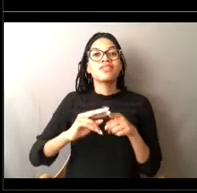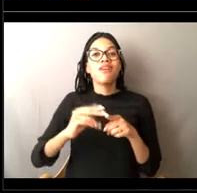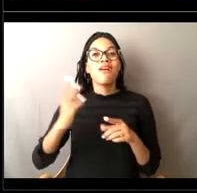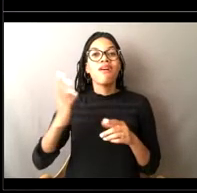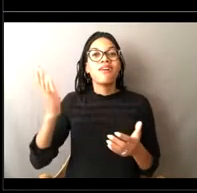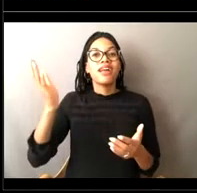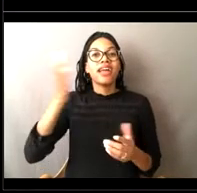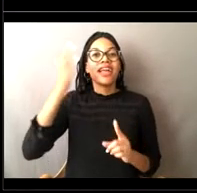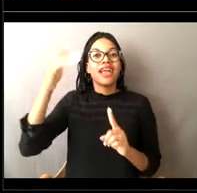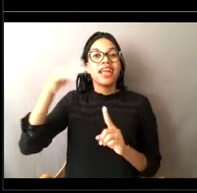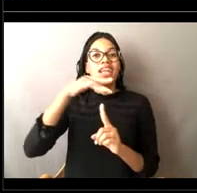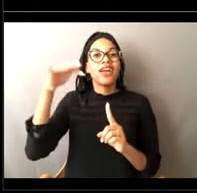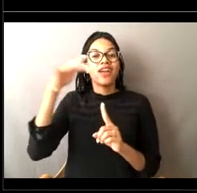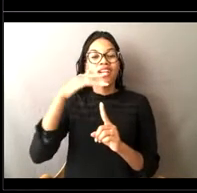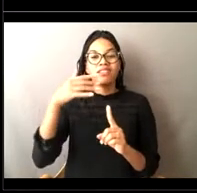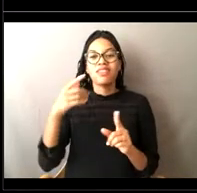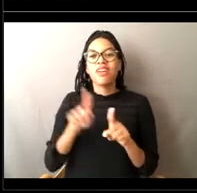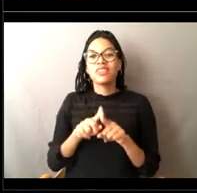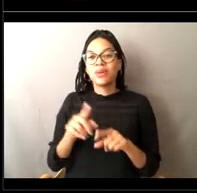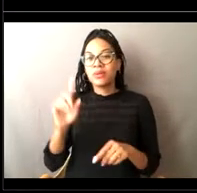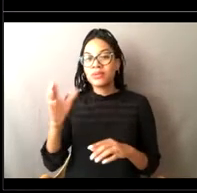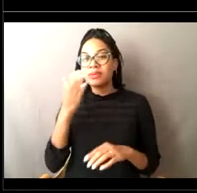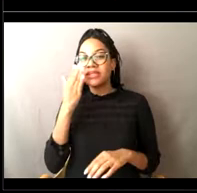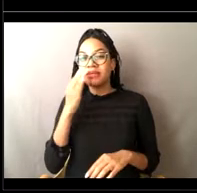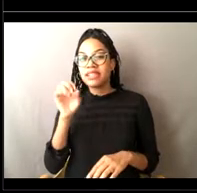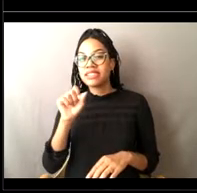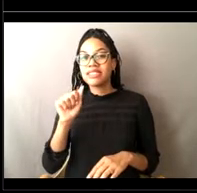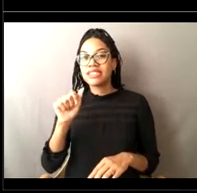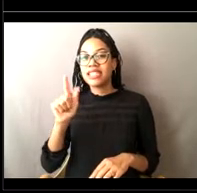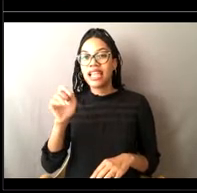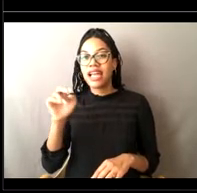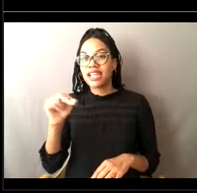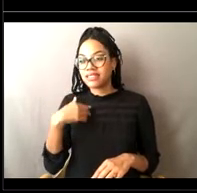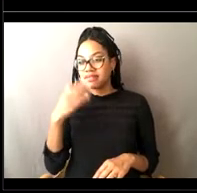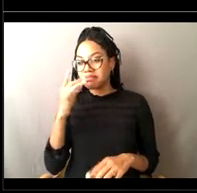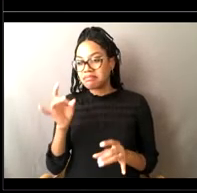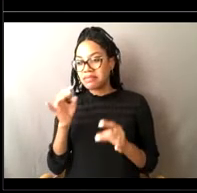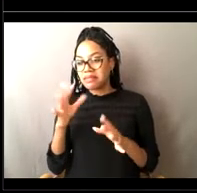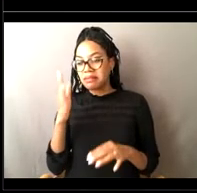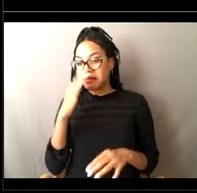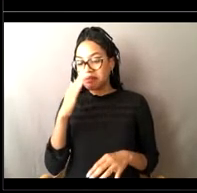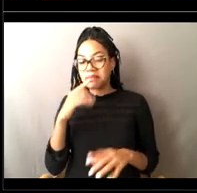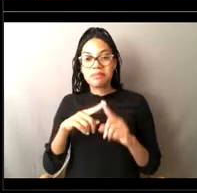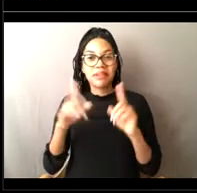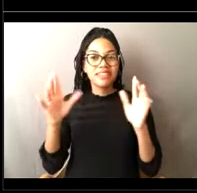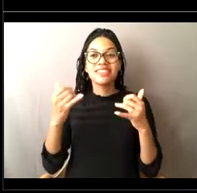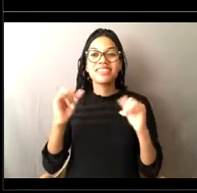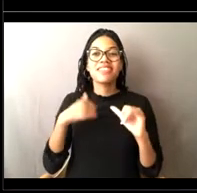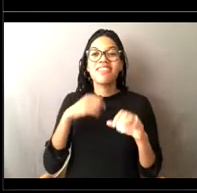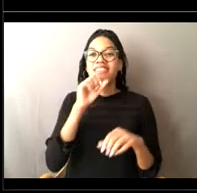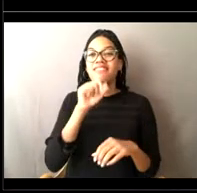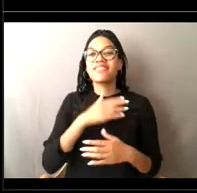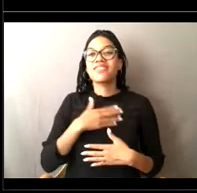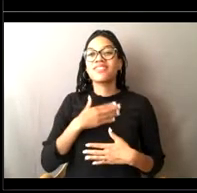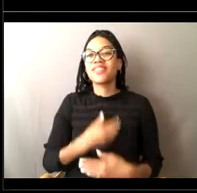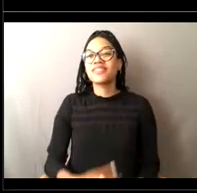or a stinky sea lion, kind of smells a little bit, but other than that, it's really fun. [Lisa] That sounds really great.